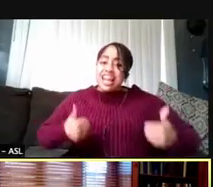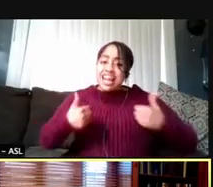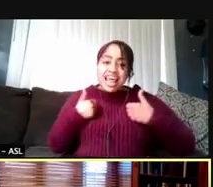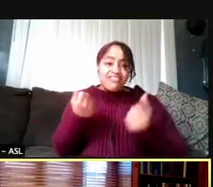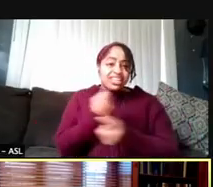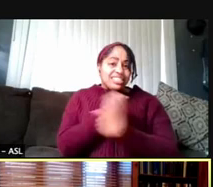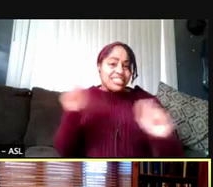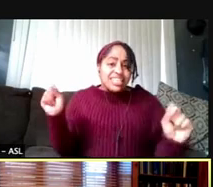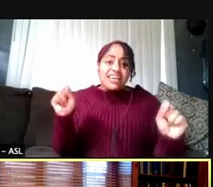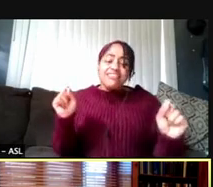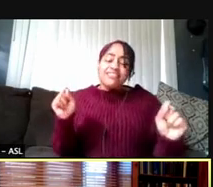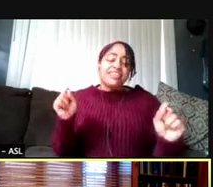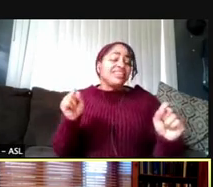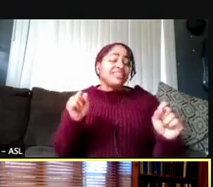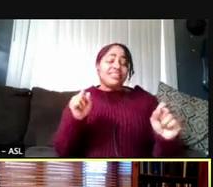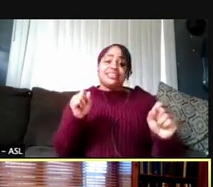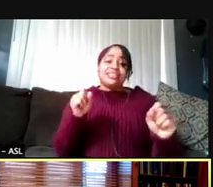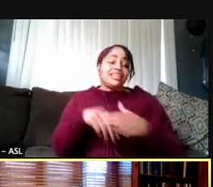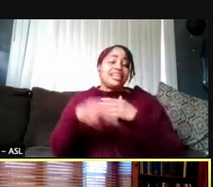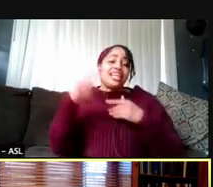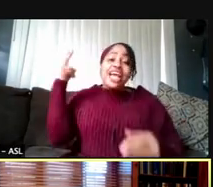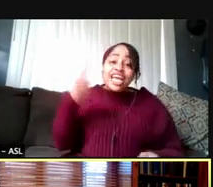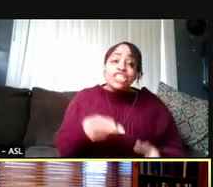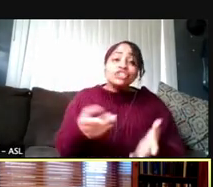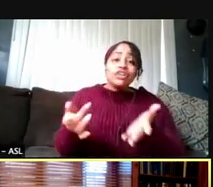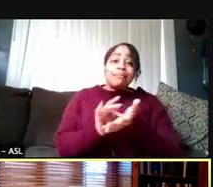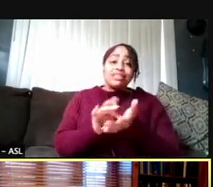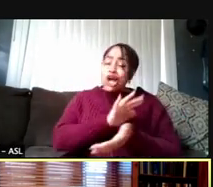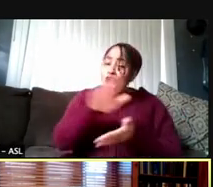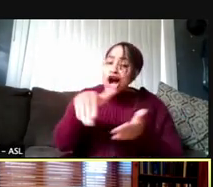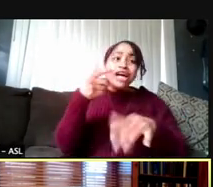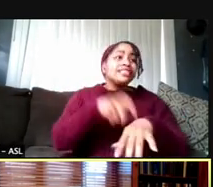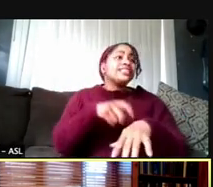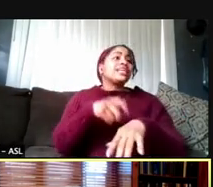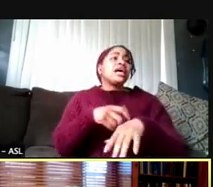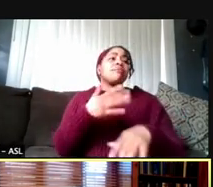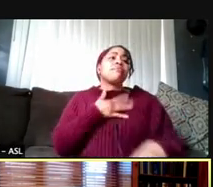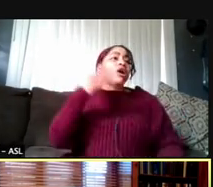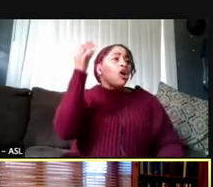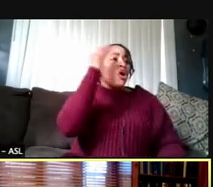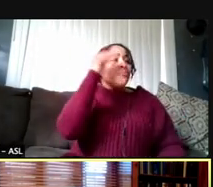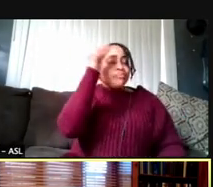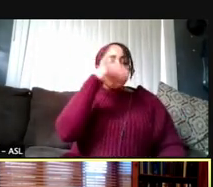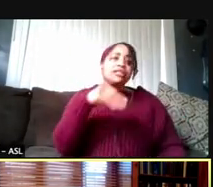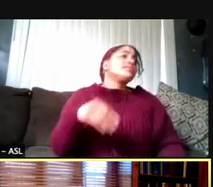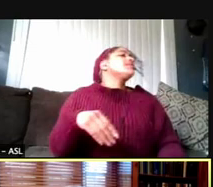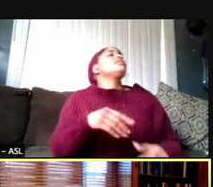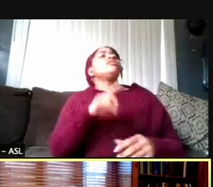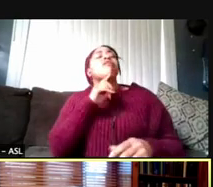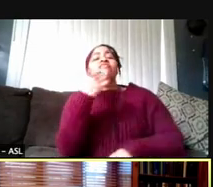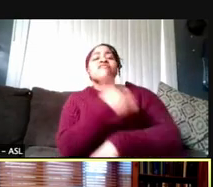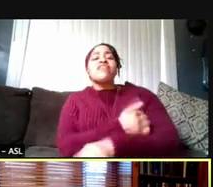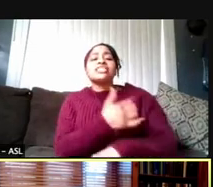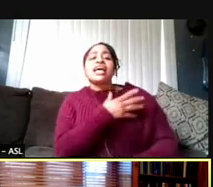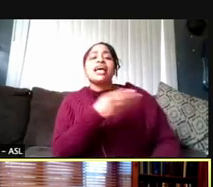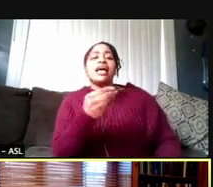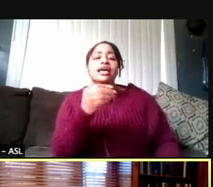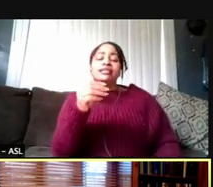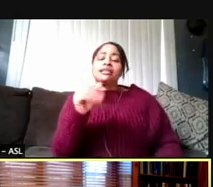in the history of medicine all time, in my opinion, are vaccines and antibiotics and sanitation.